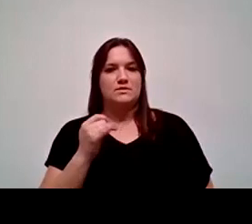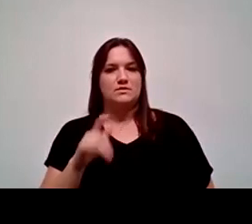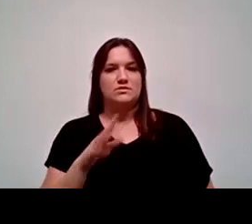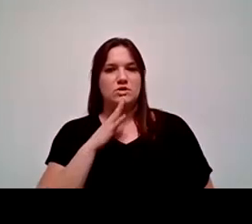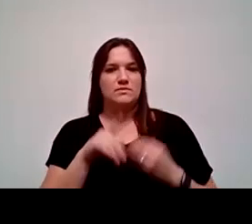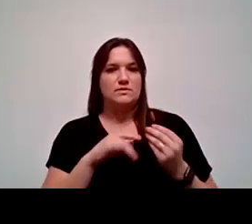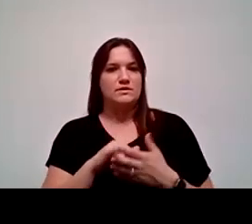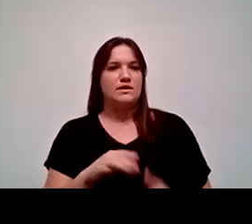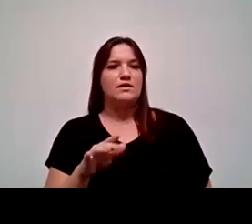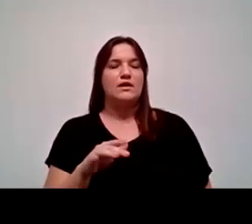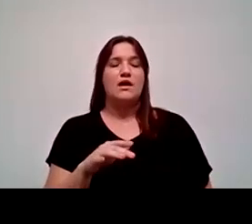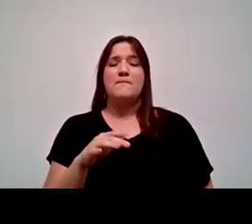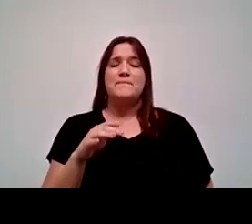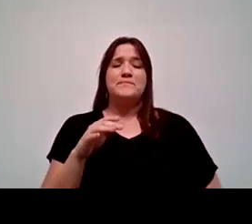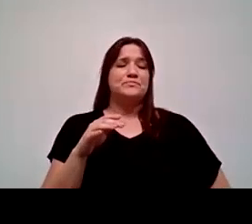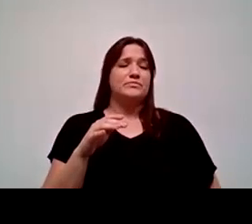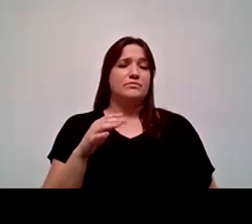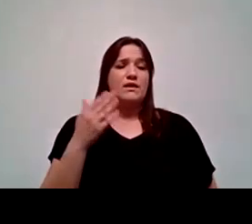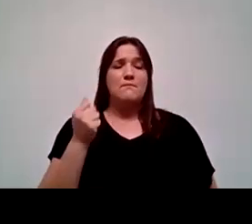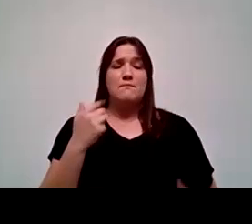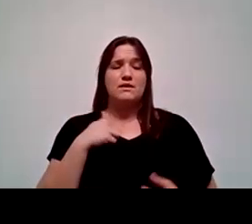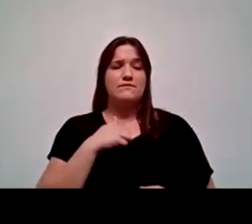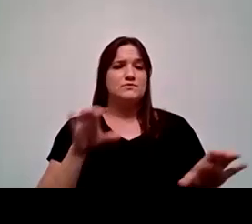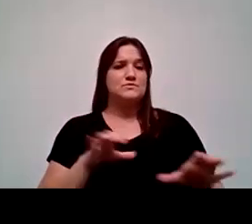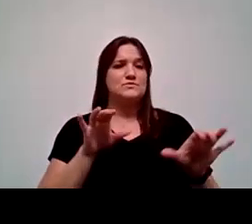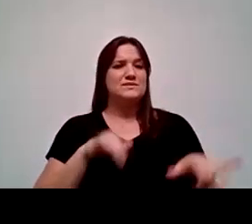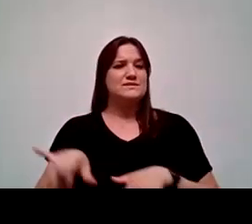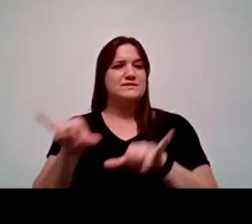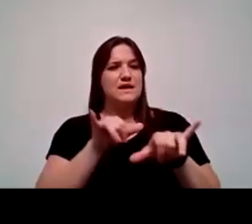I know many of us are doing the same sorts of things, but in specific ways that